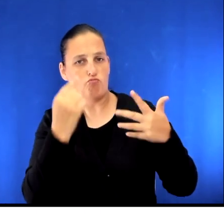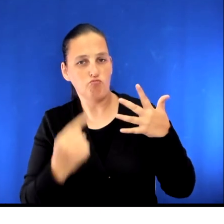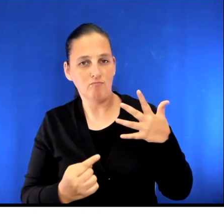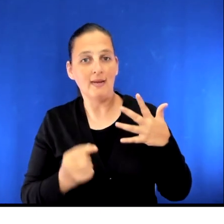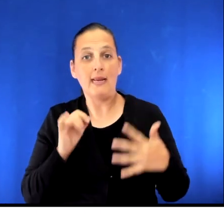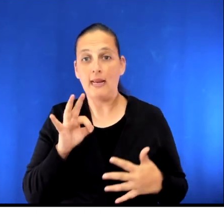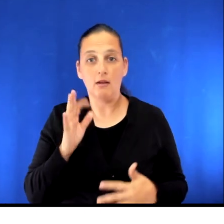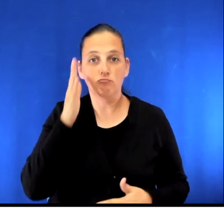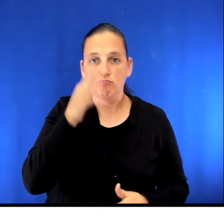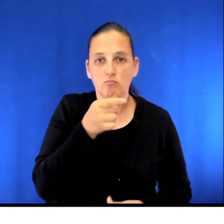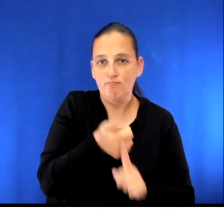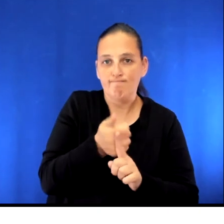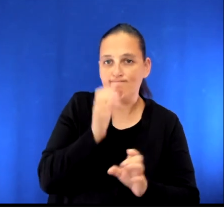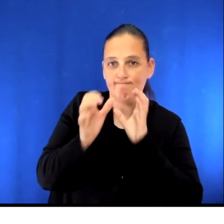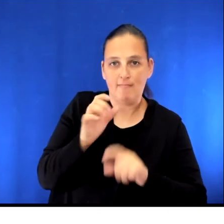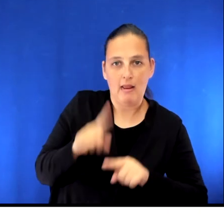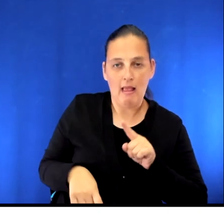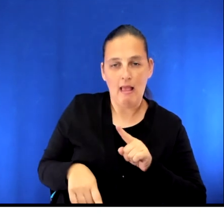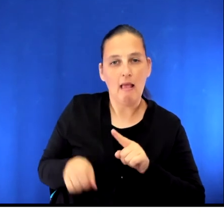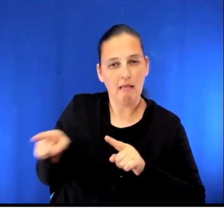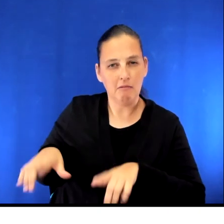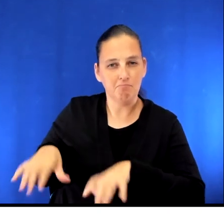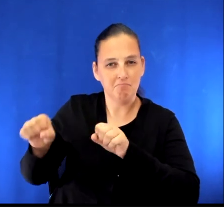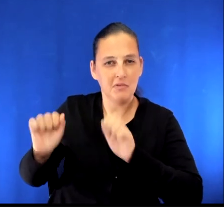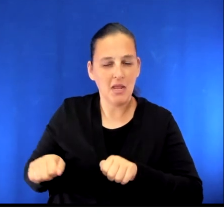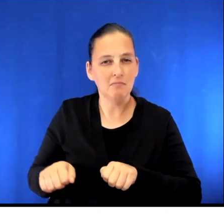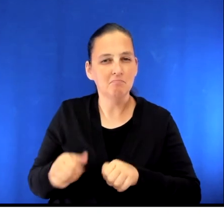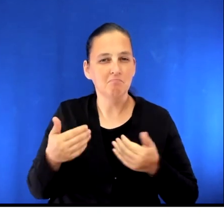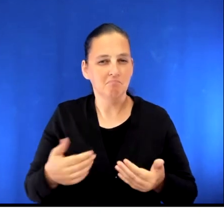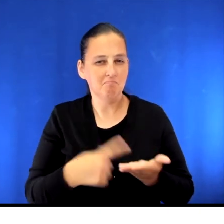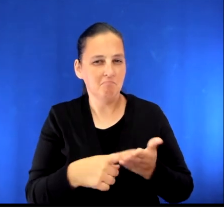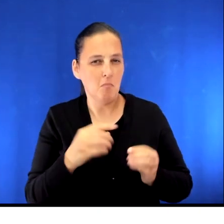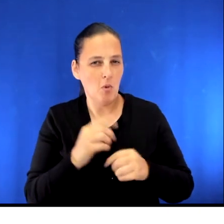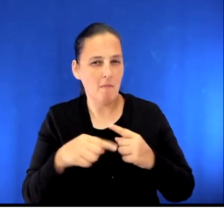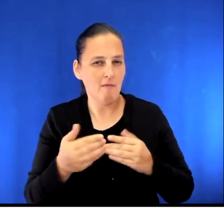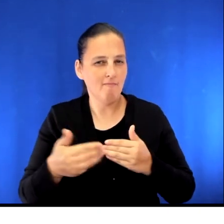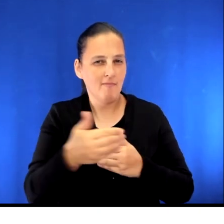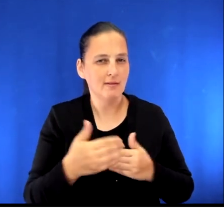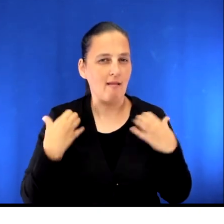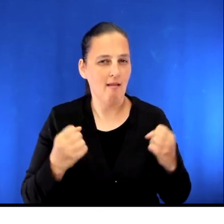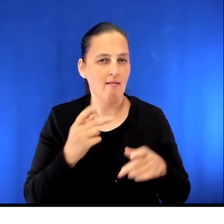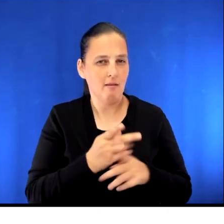Talk to your health care team to find out more about advance care planning. Hi, my name is Dr. Darren Mullane